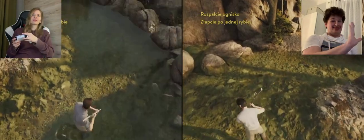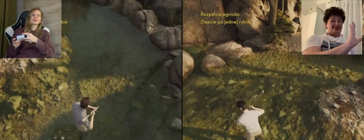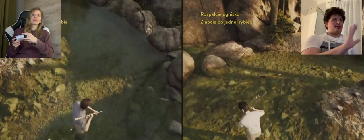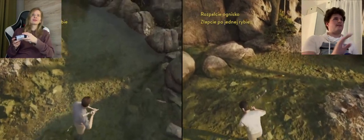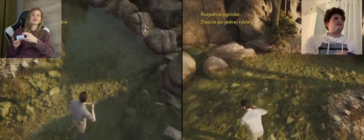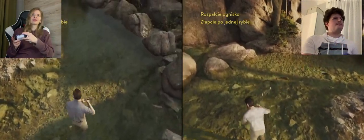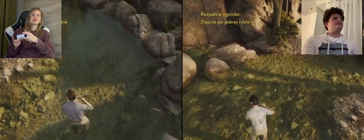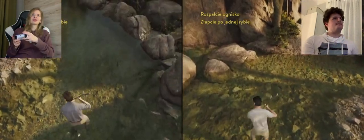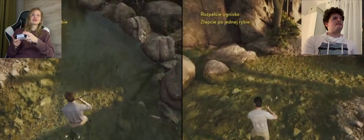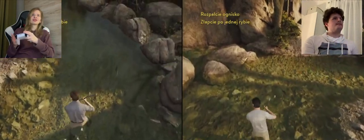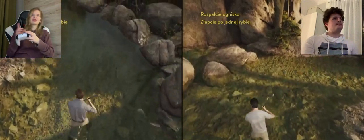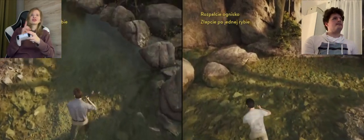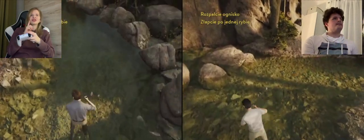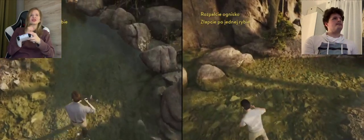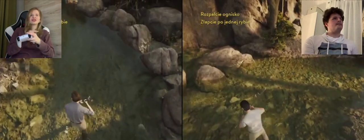A: Stand still, I'm on your way!